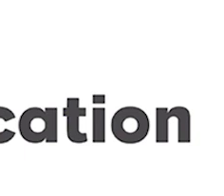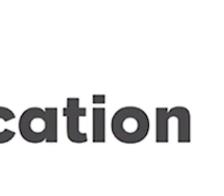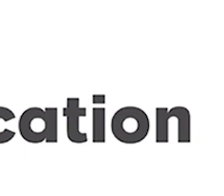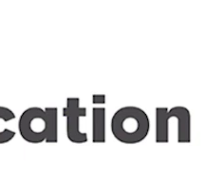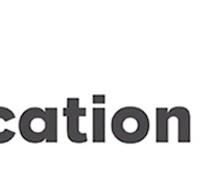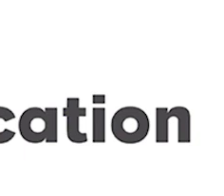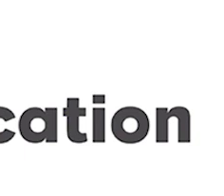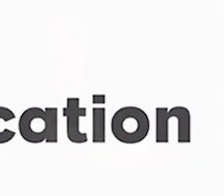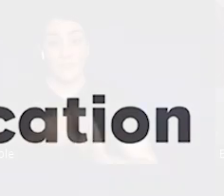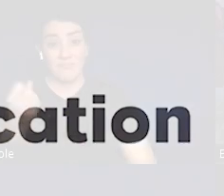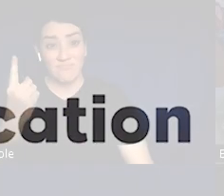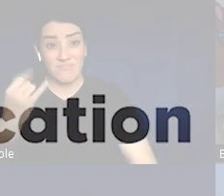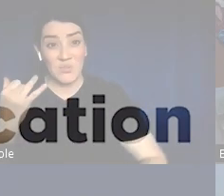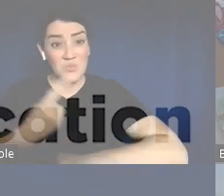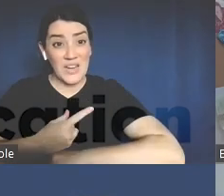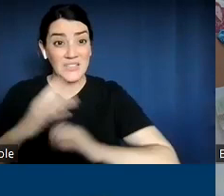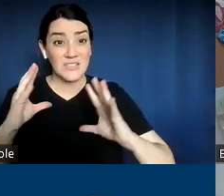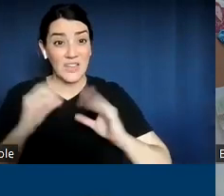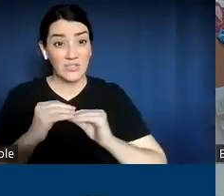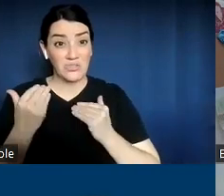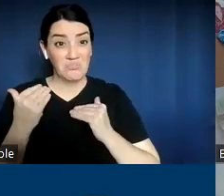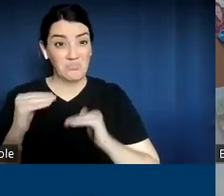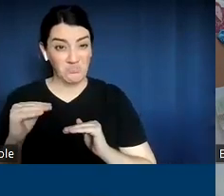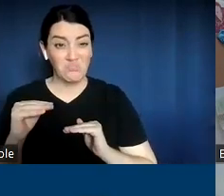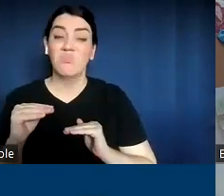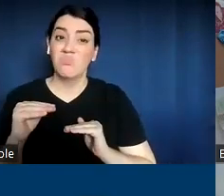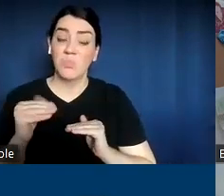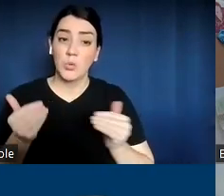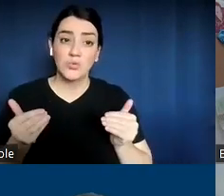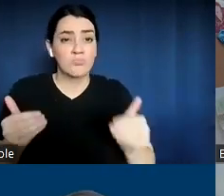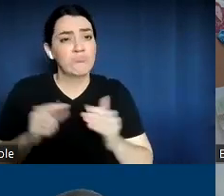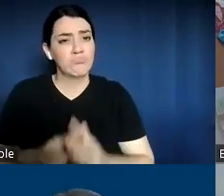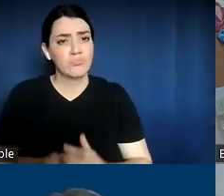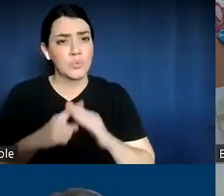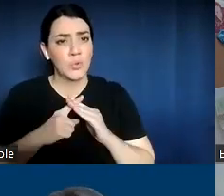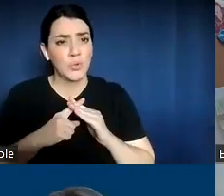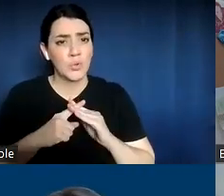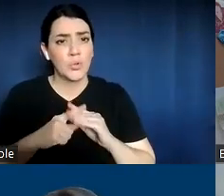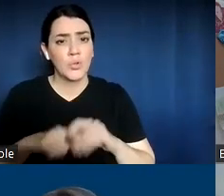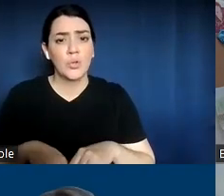Because it's a short session today, I think we'll just get started.